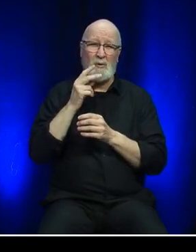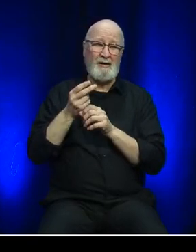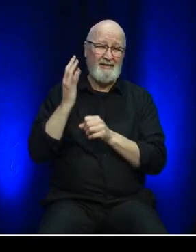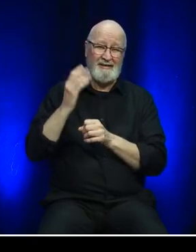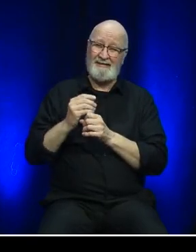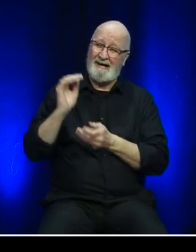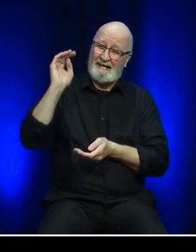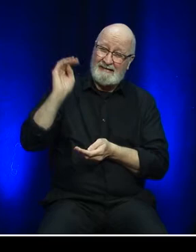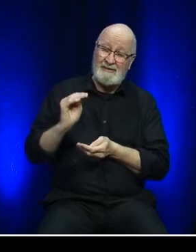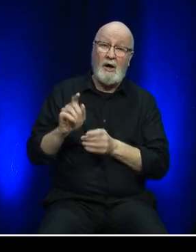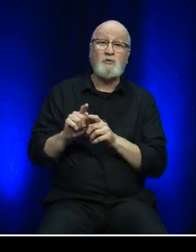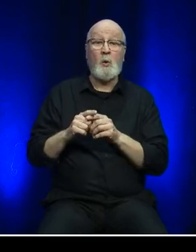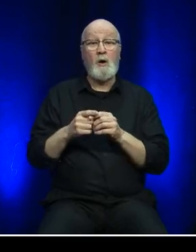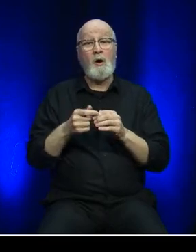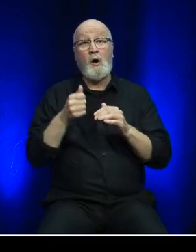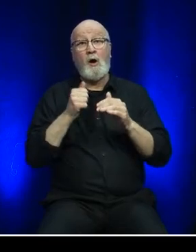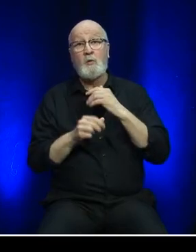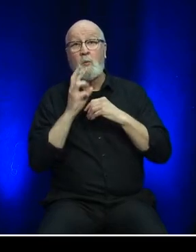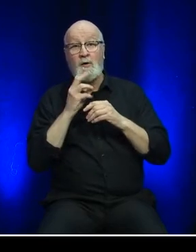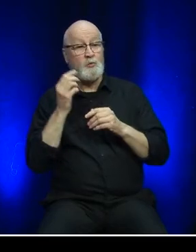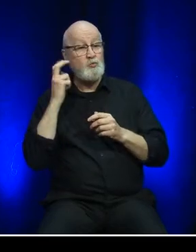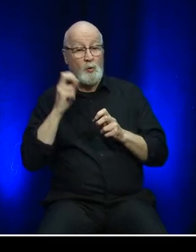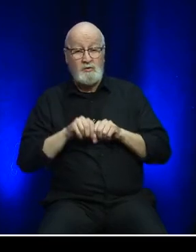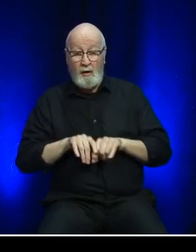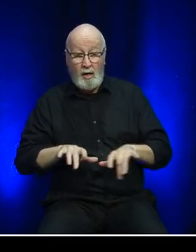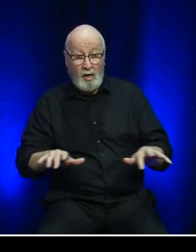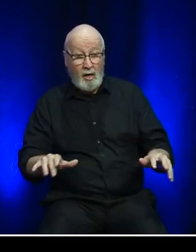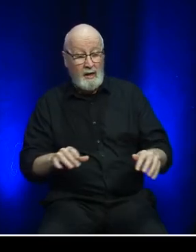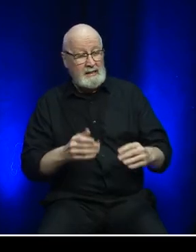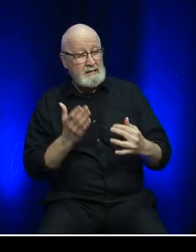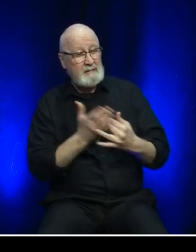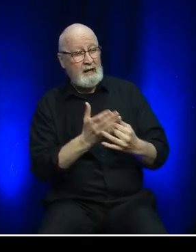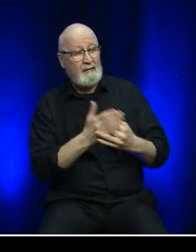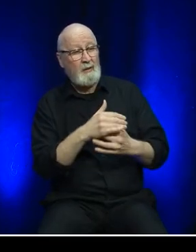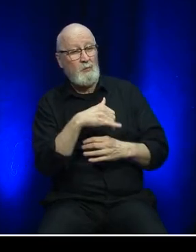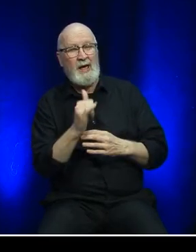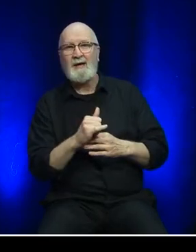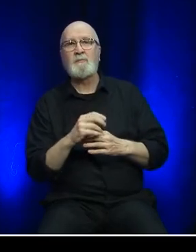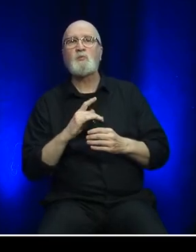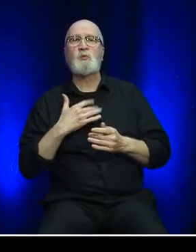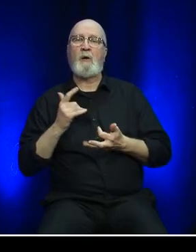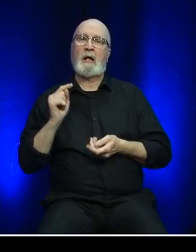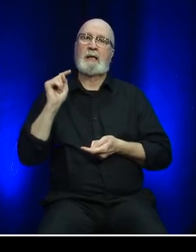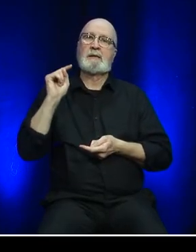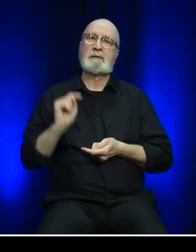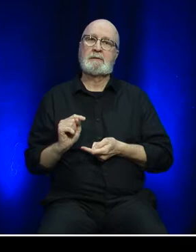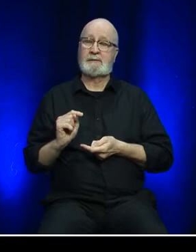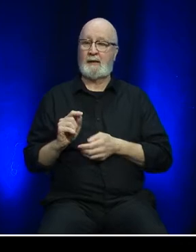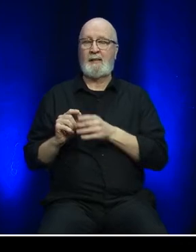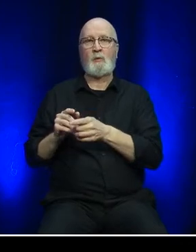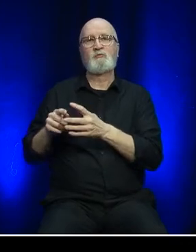to lessen the impact on marine life. The vessel is scheduled to enter service in 2024.